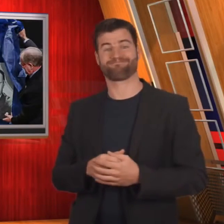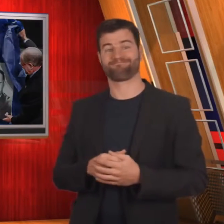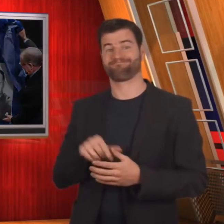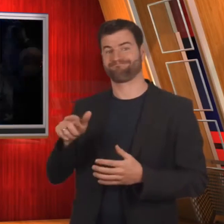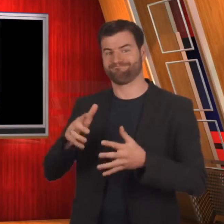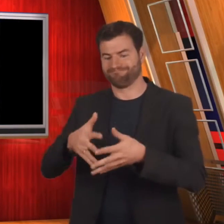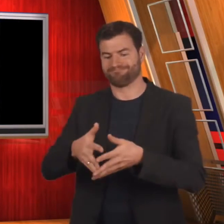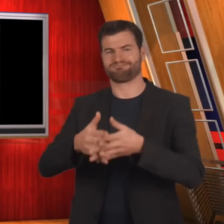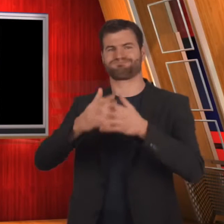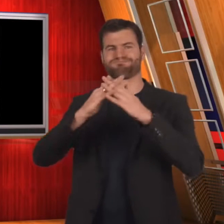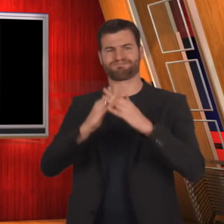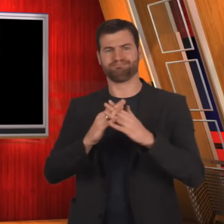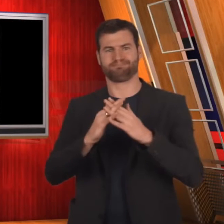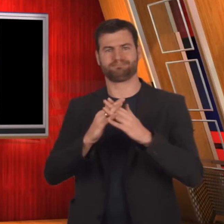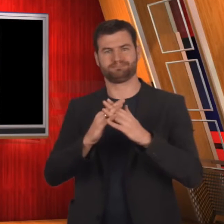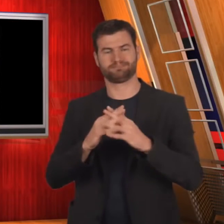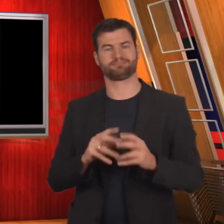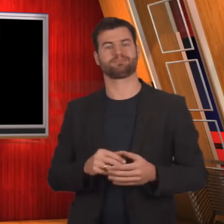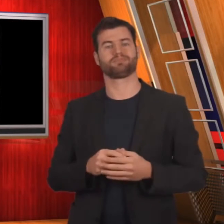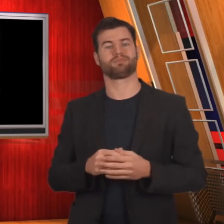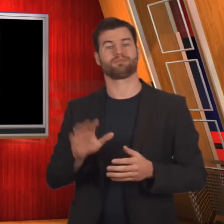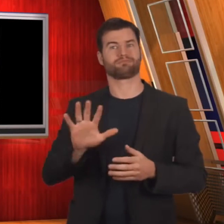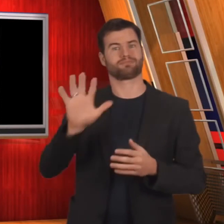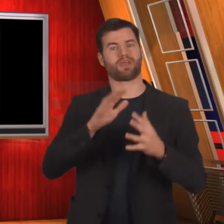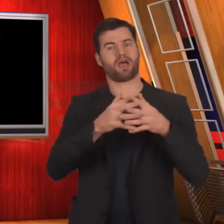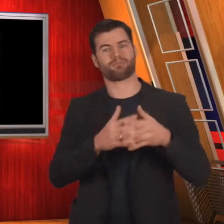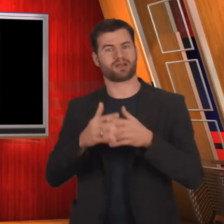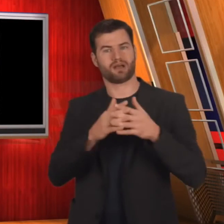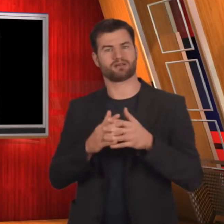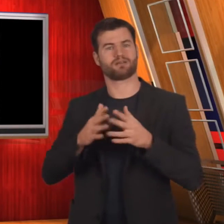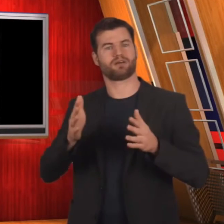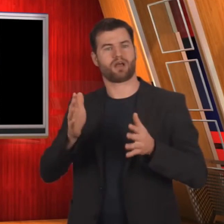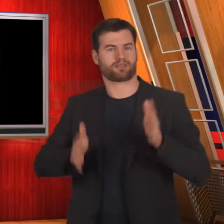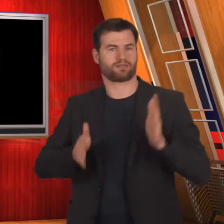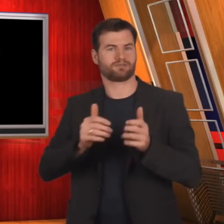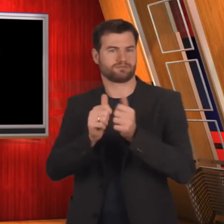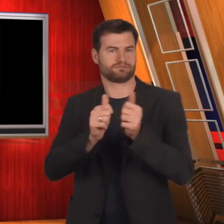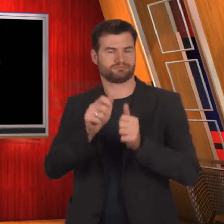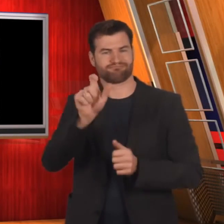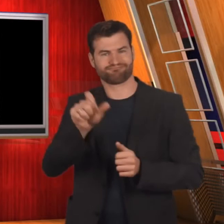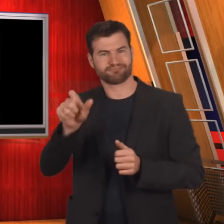He founded of the American Athletic Association of